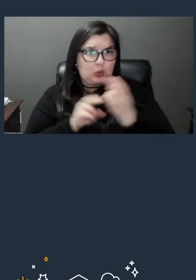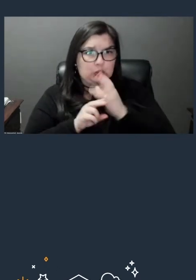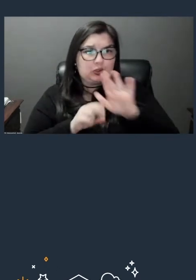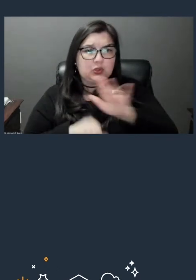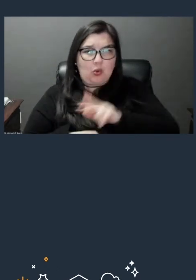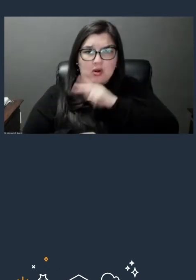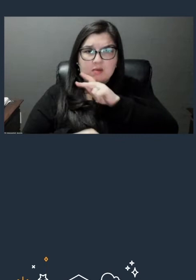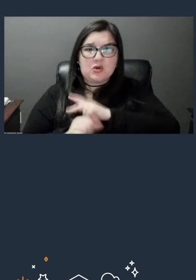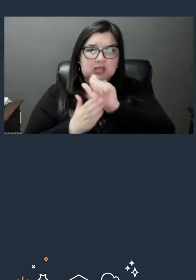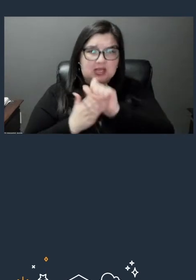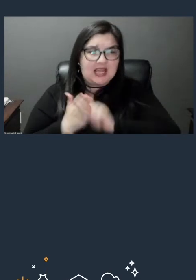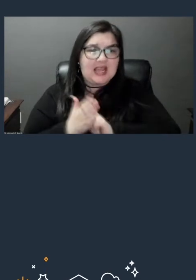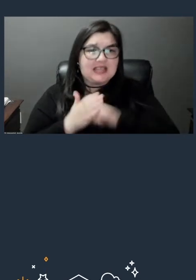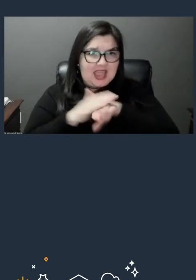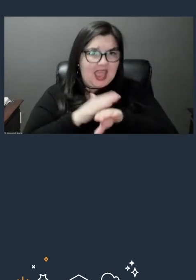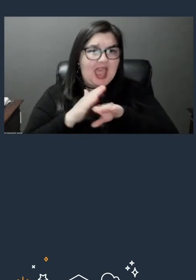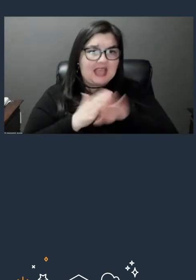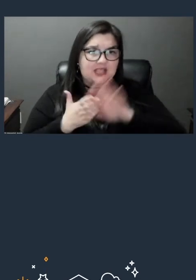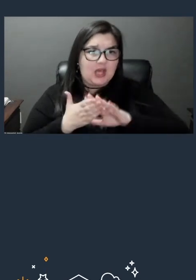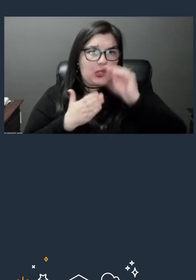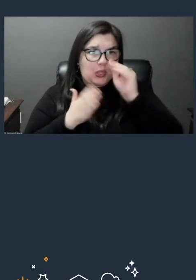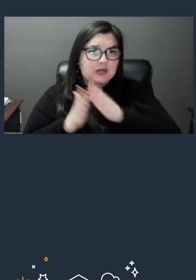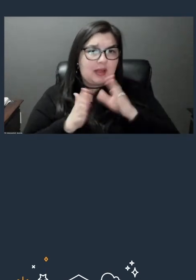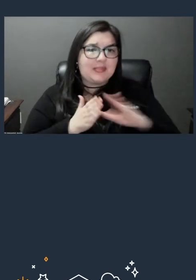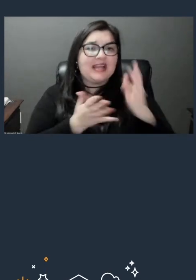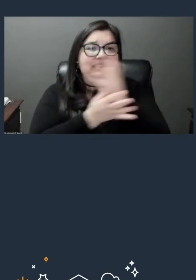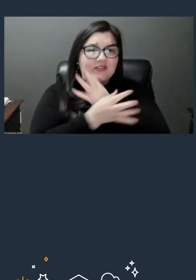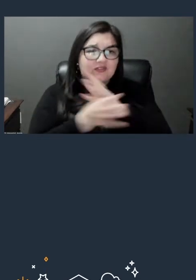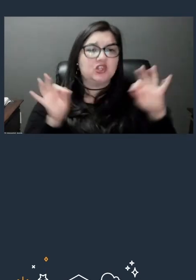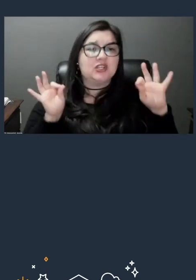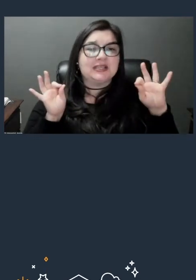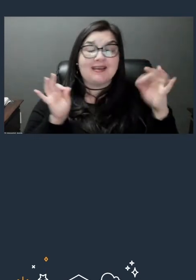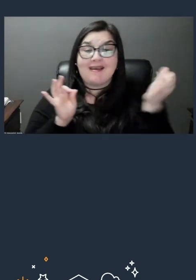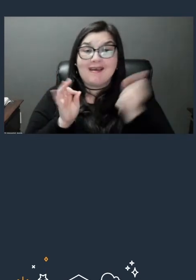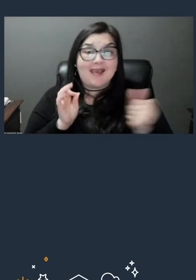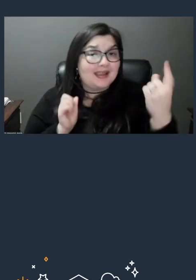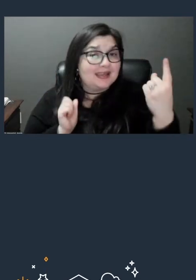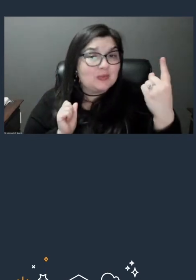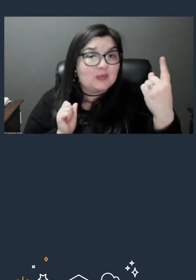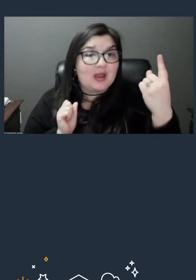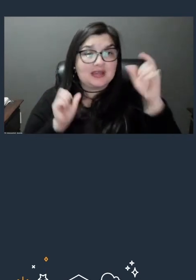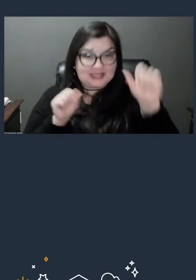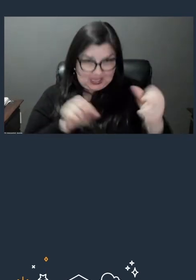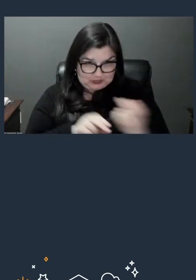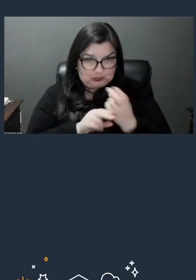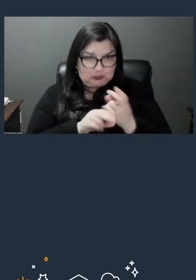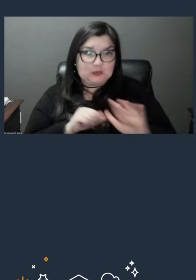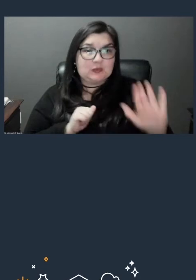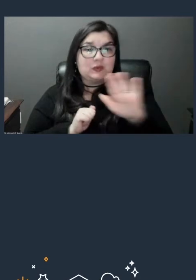which is absolutely free. So anybody can use their Amazon account, enroll into the learning plan,